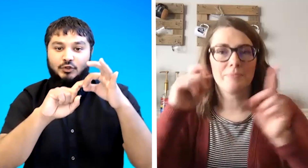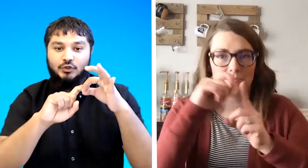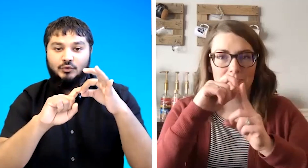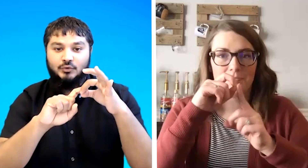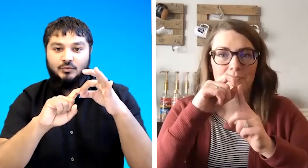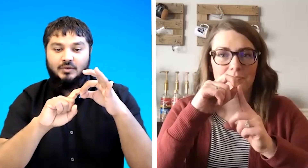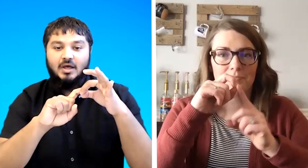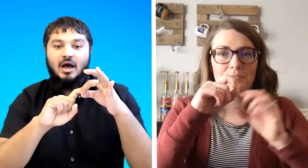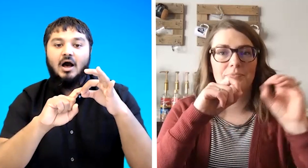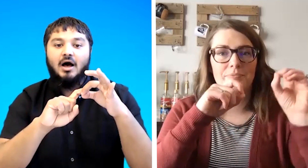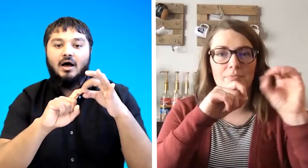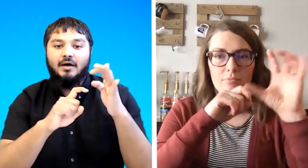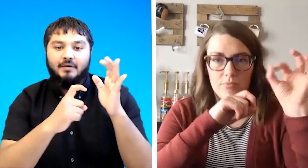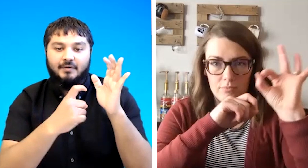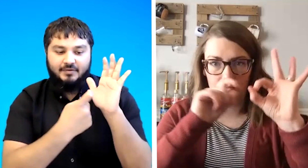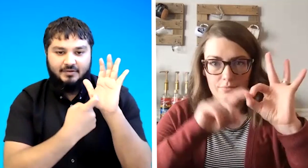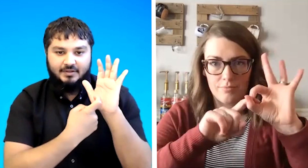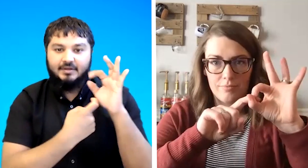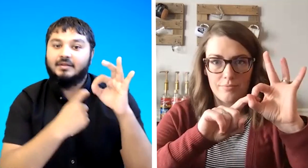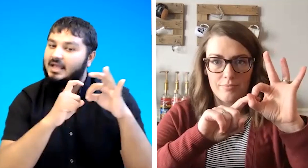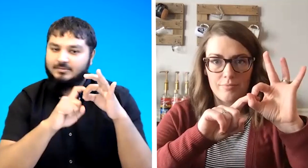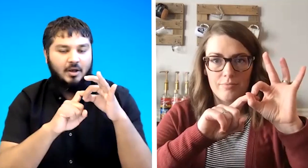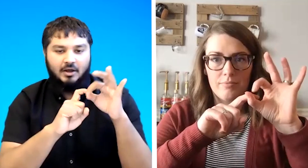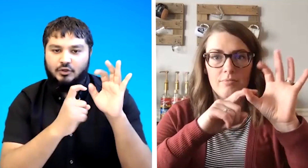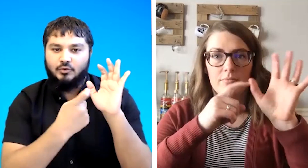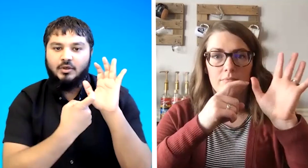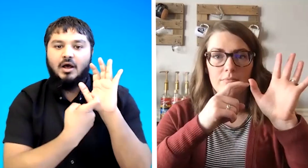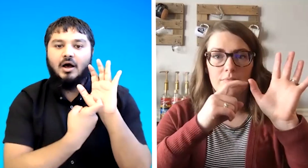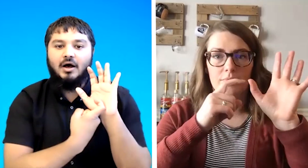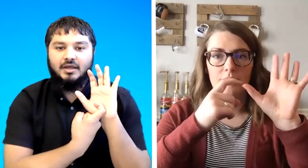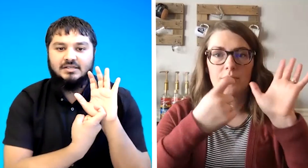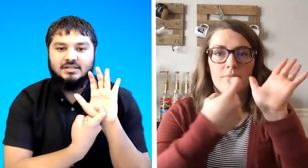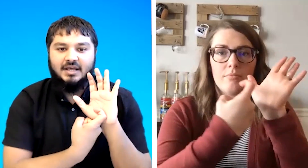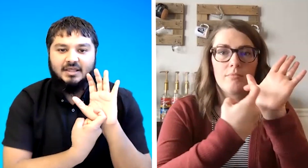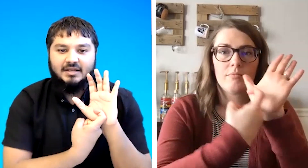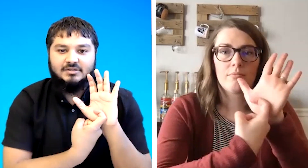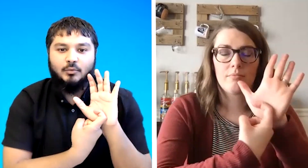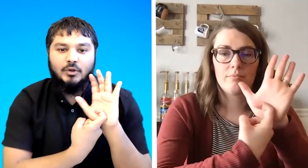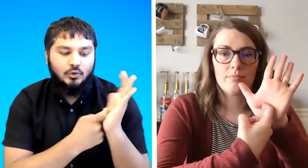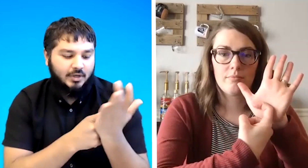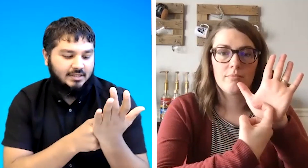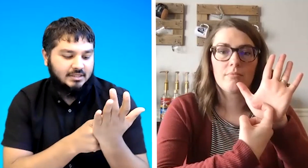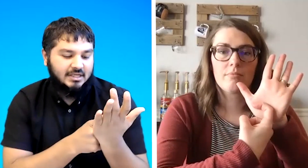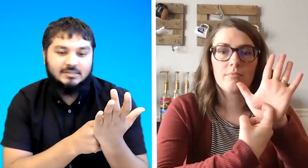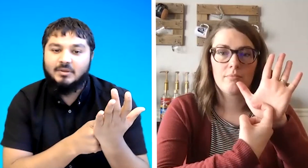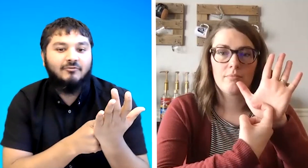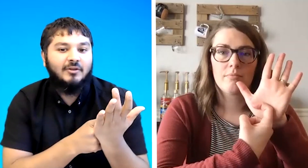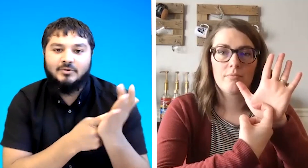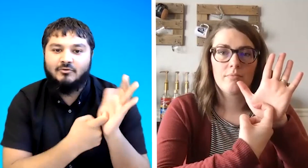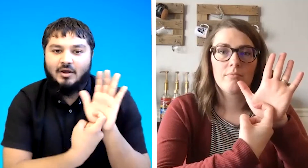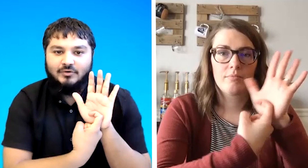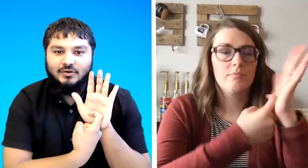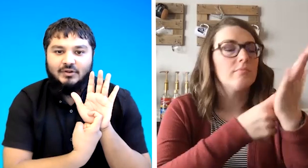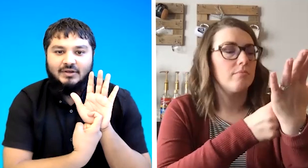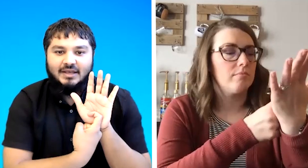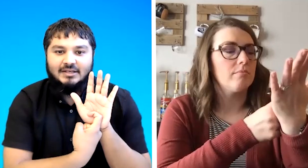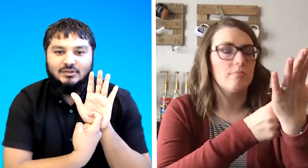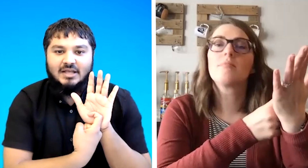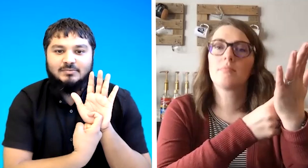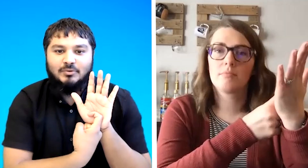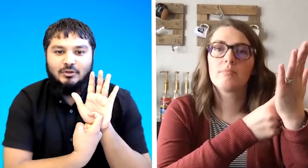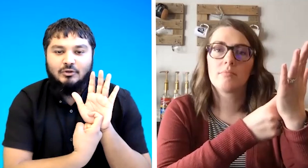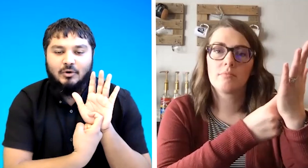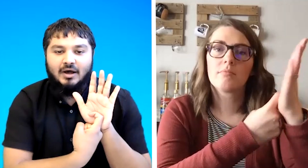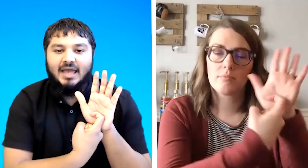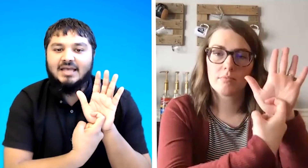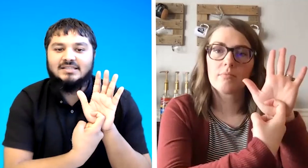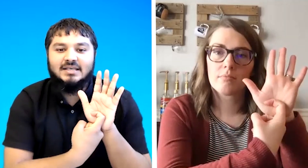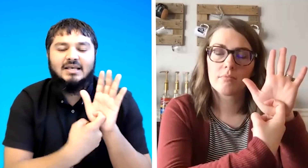q r that's r q r is like that so when you look at it it's been flipped around okay so that's p q r s